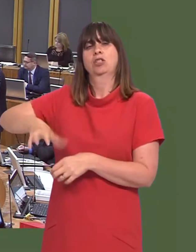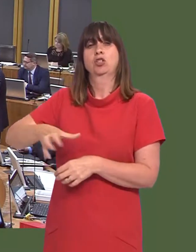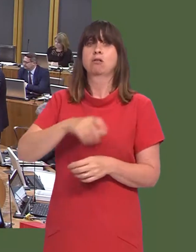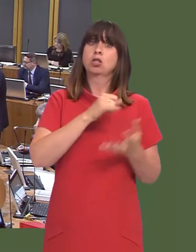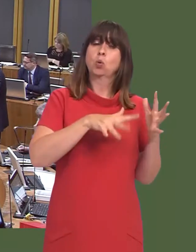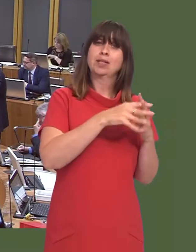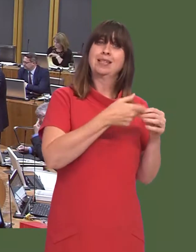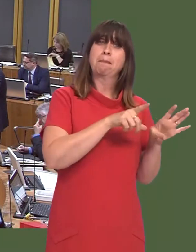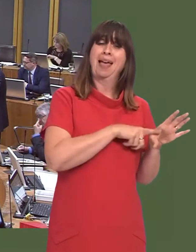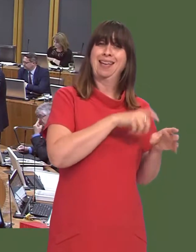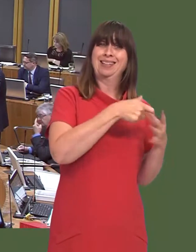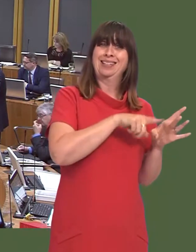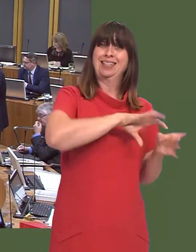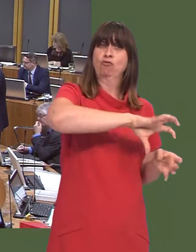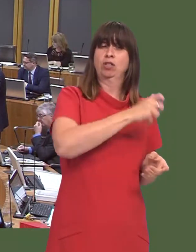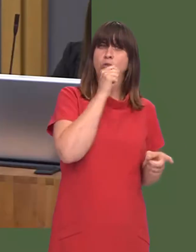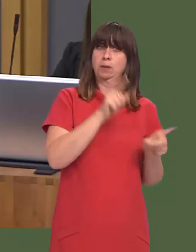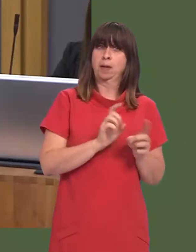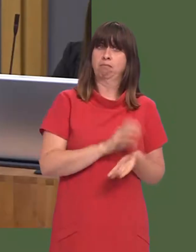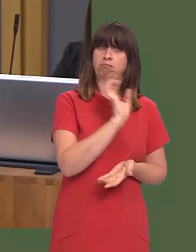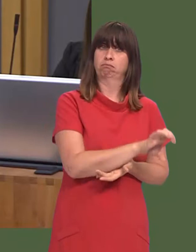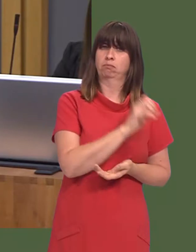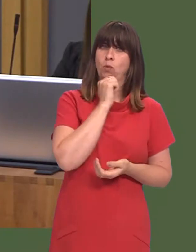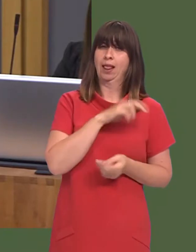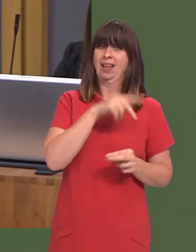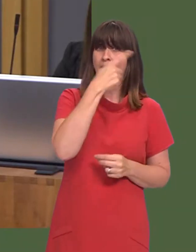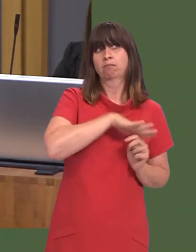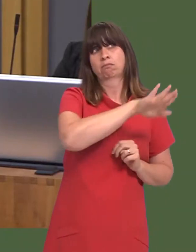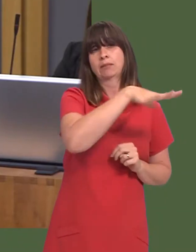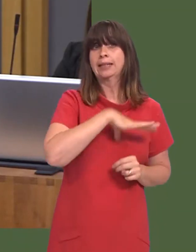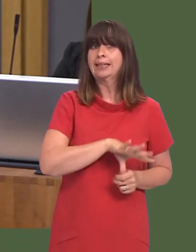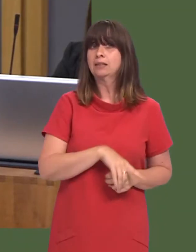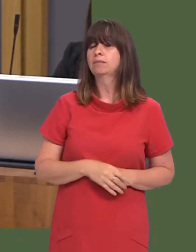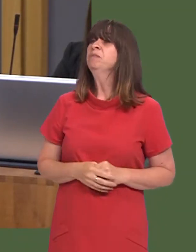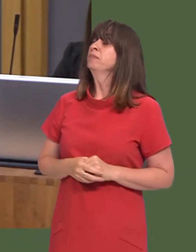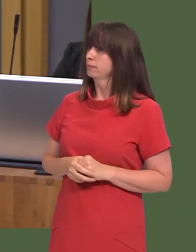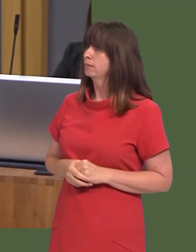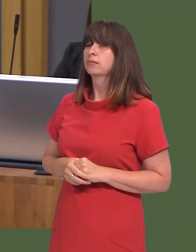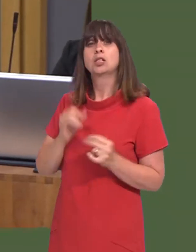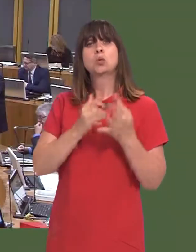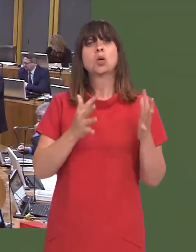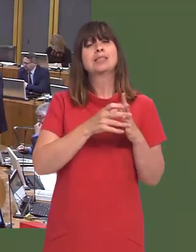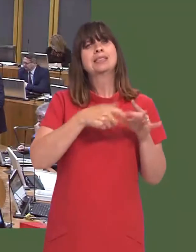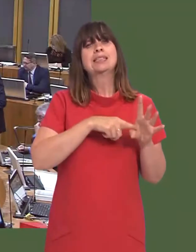Will the Swansea bay city region get the same financial support from the Welsh Government when it needs it? Carwyn Jones: Yes.